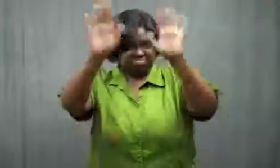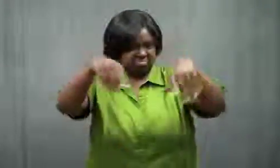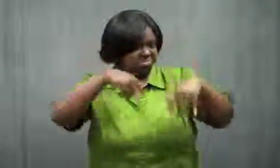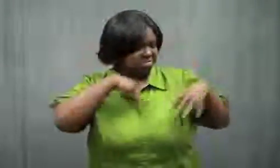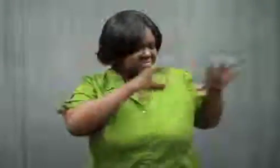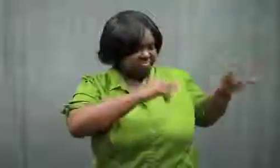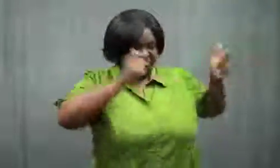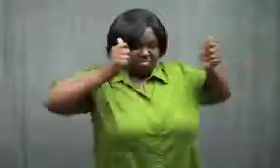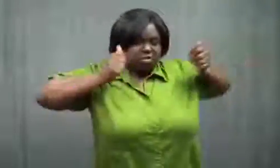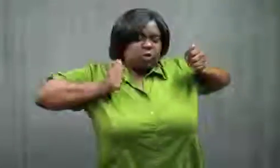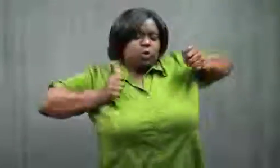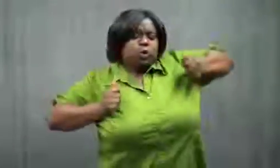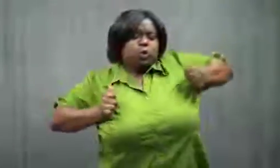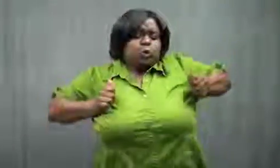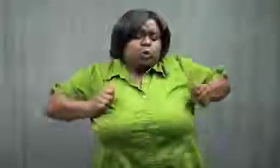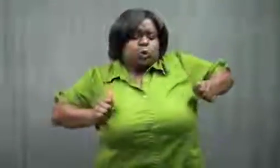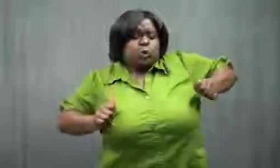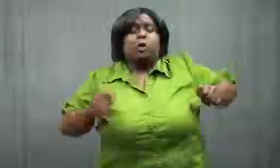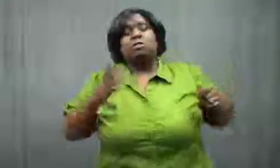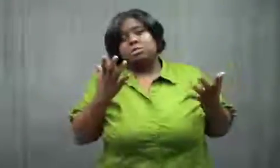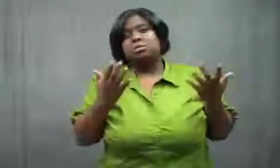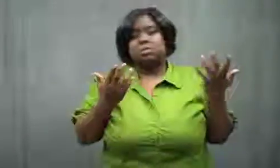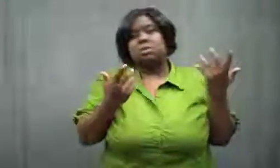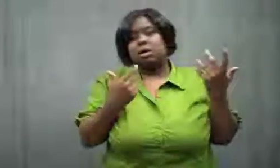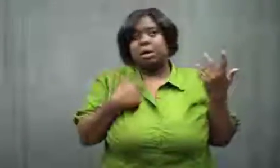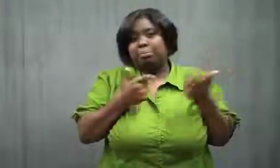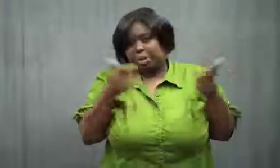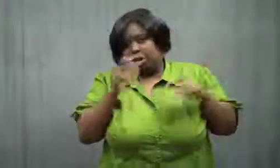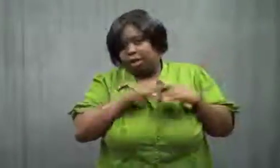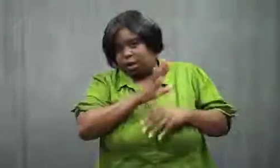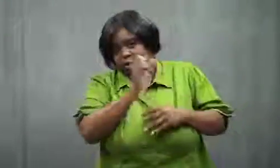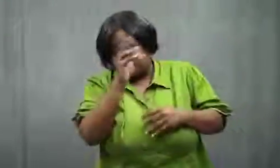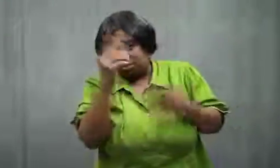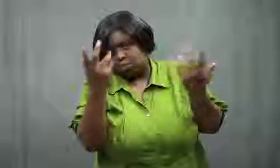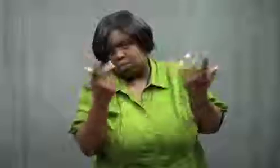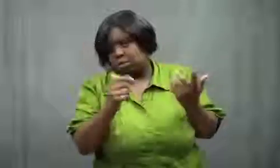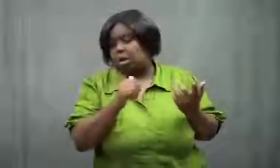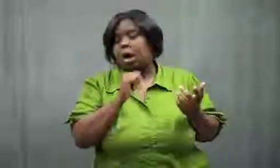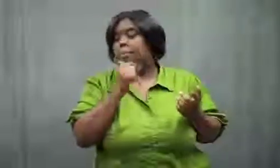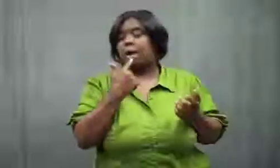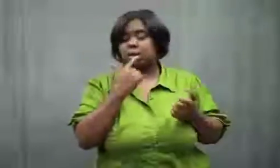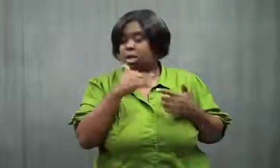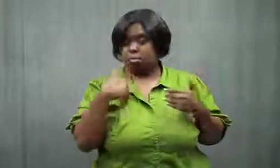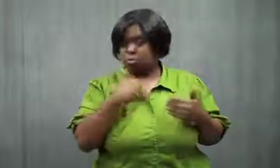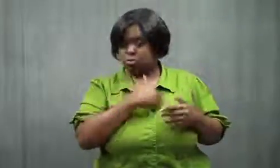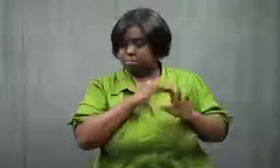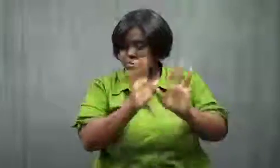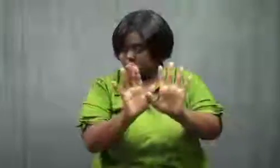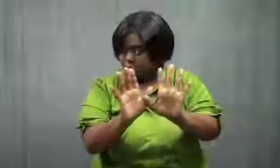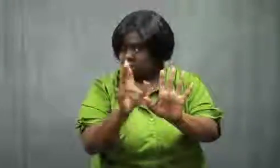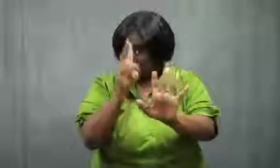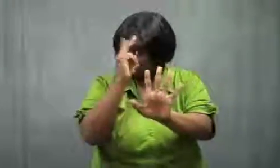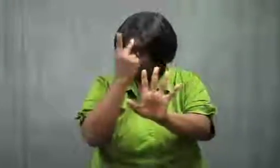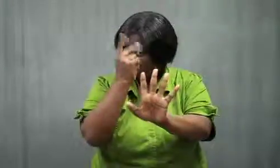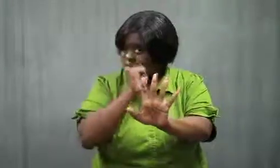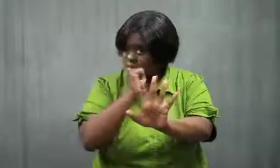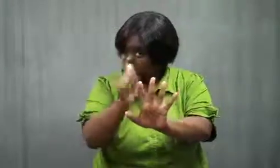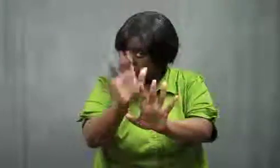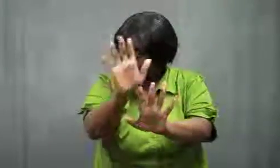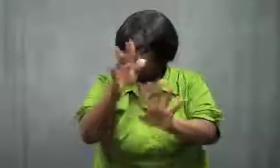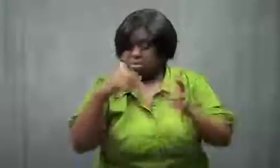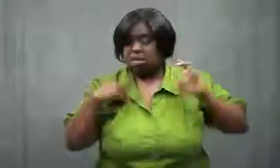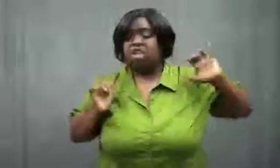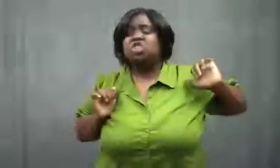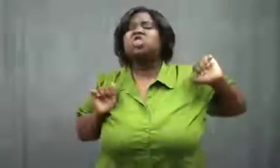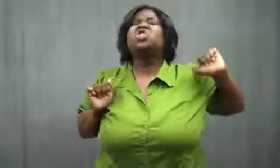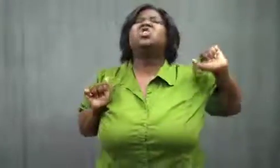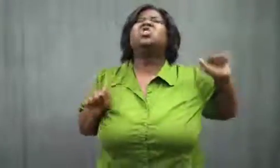Next was to squeeze into the top. I'm bigger than her, I'm not saying boobs, don't misunderstand.